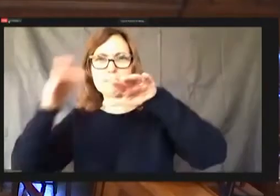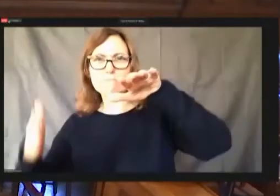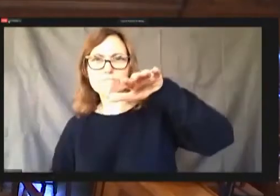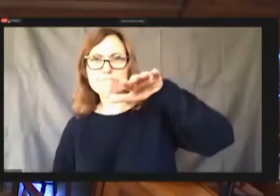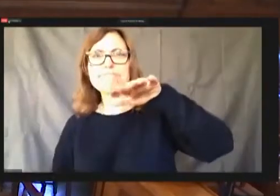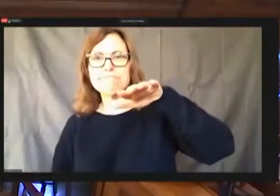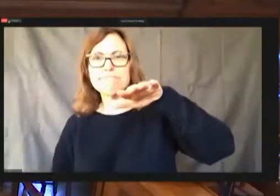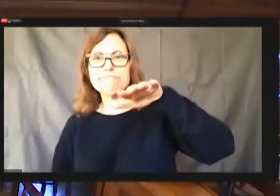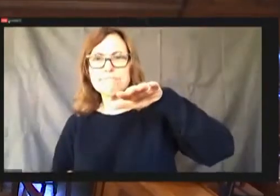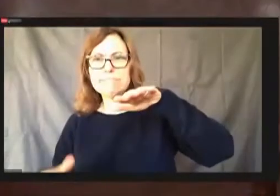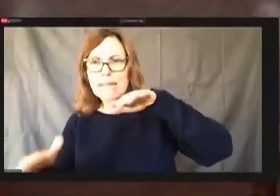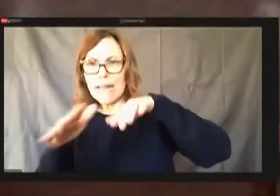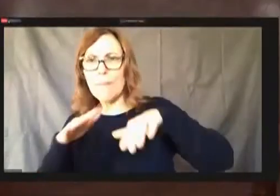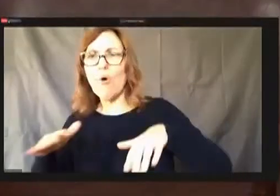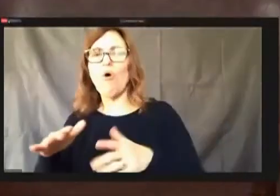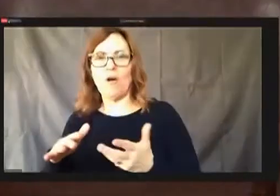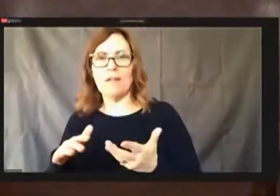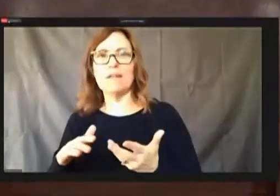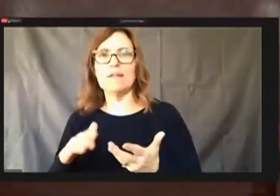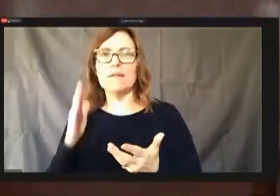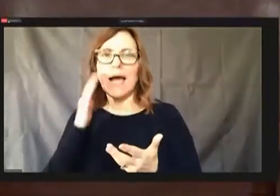it as well too but we would really like to proceed